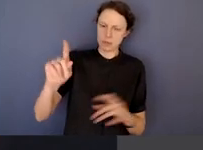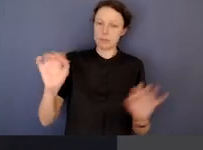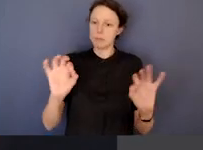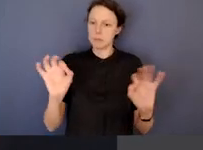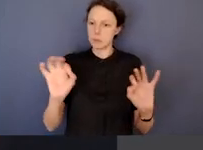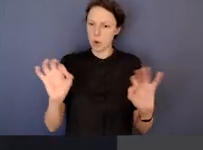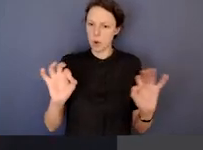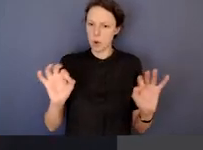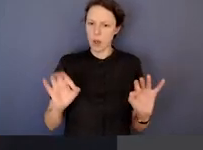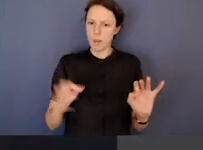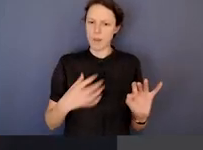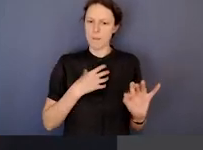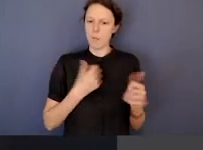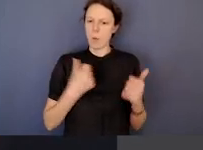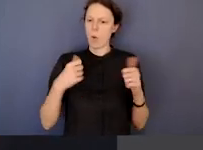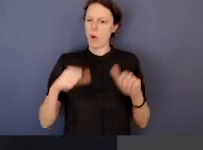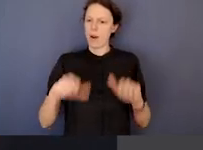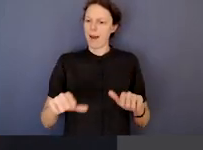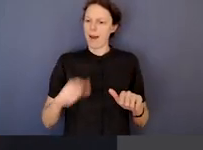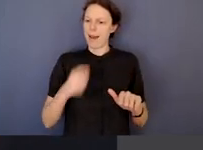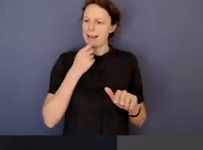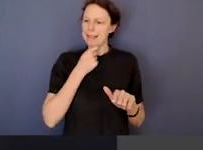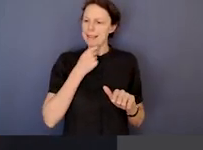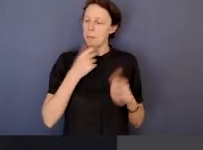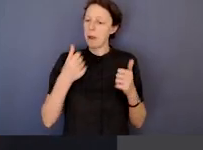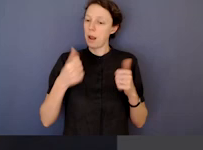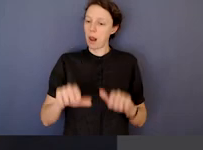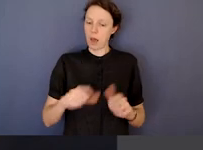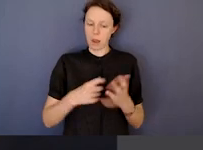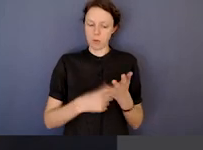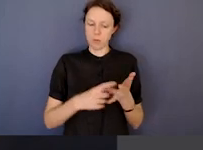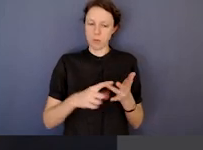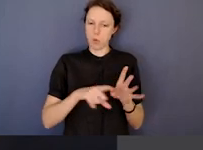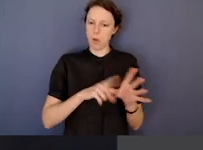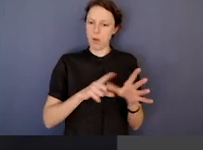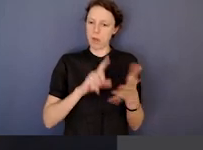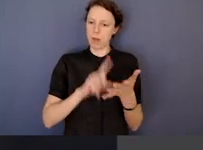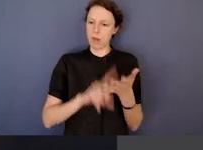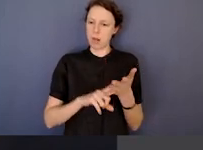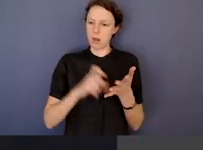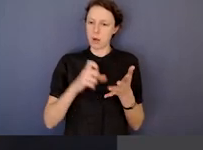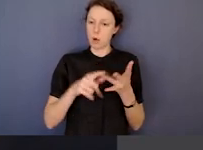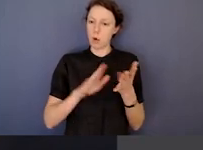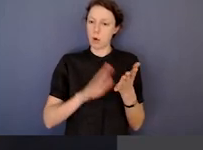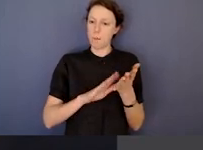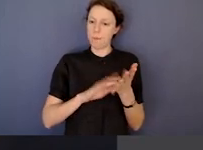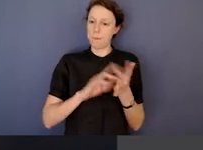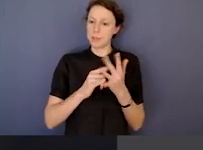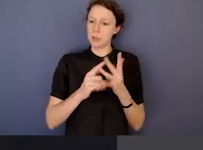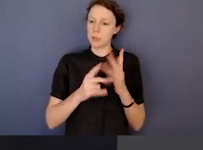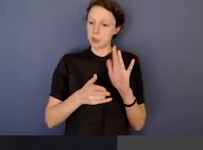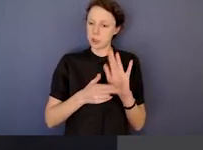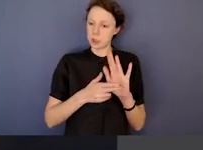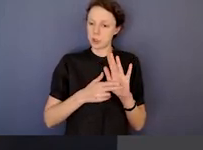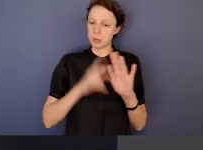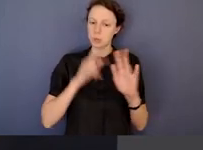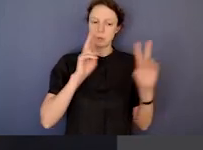a more roving Royal Commission type inquiry into a subject matter which would